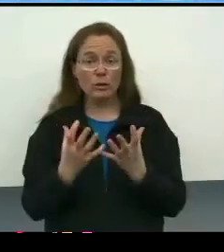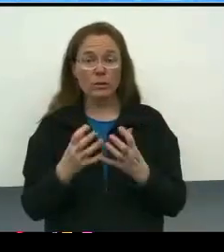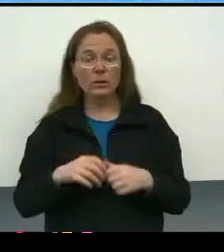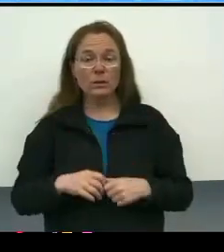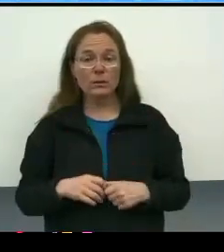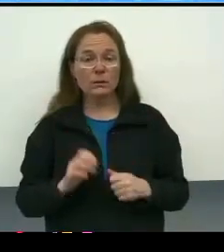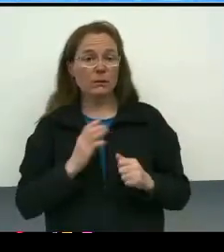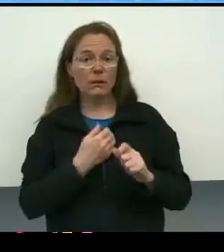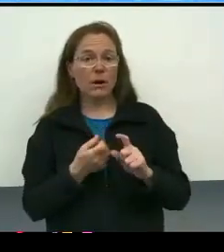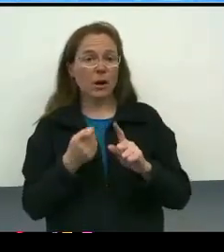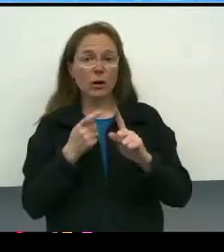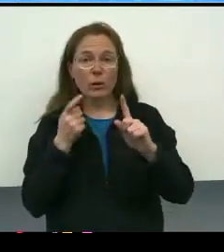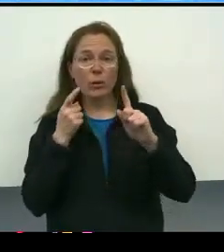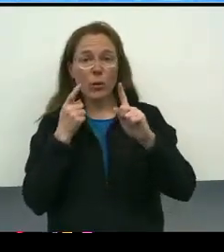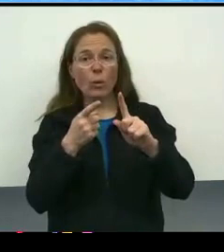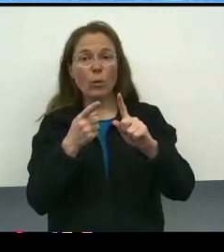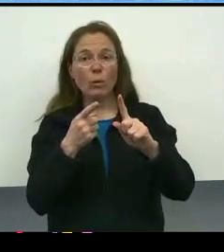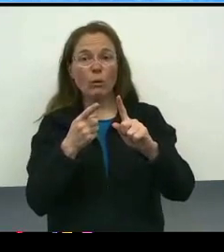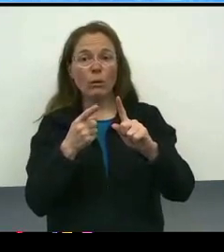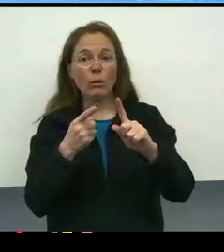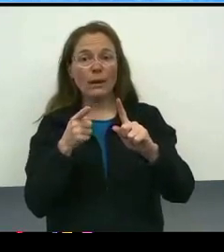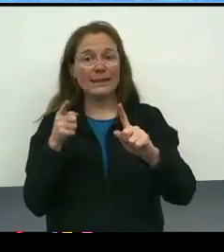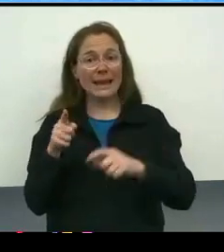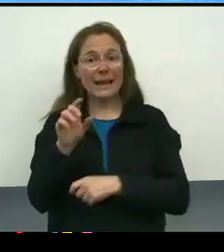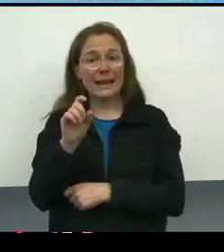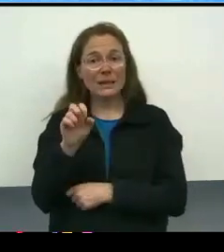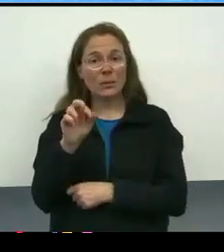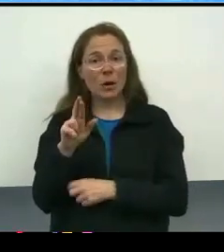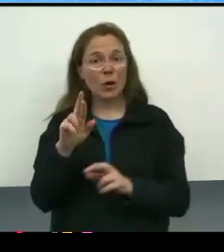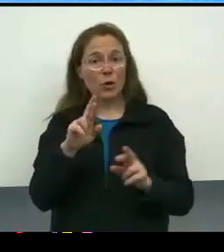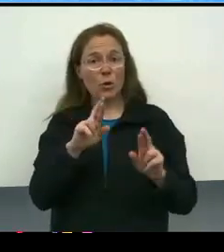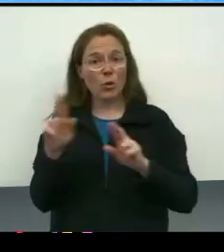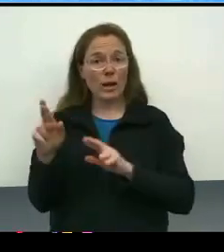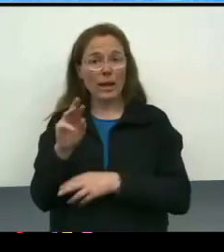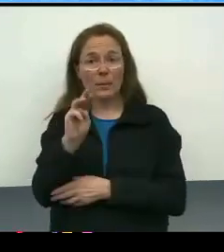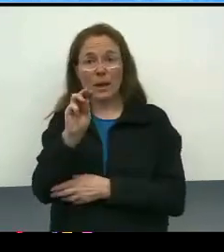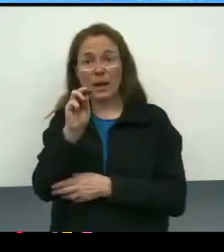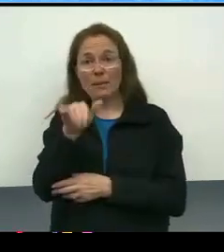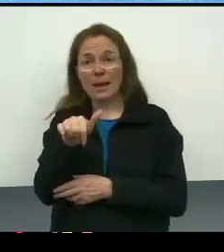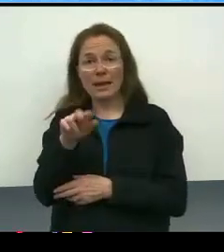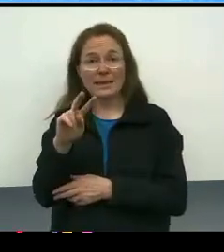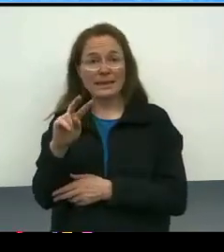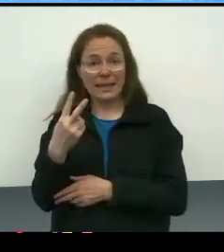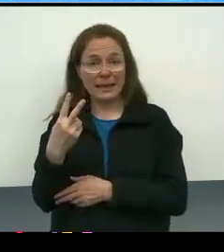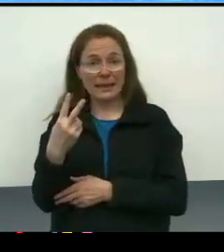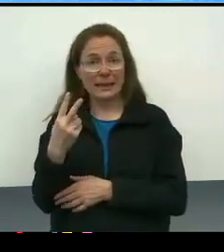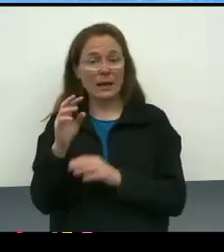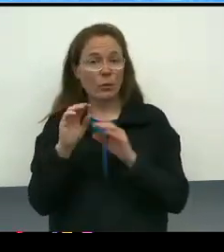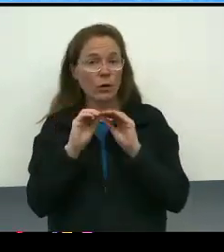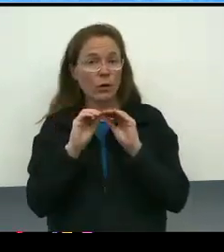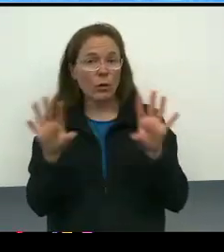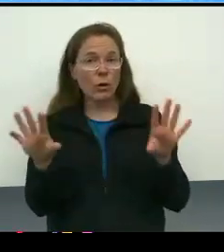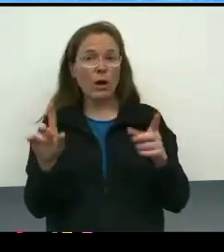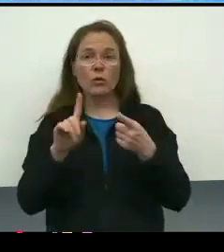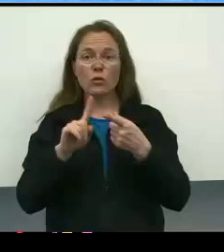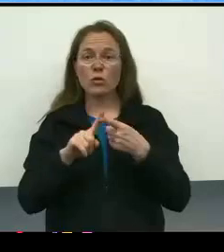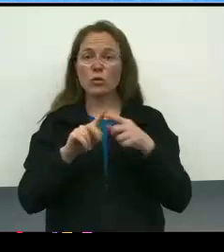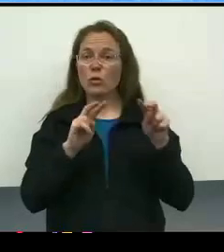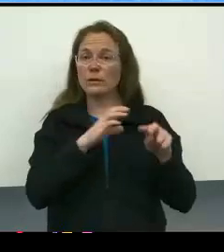Our goal is to have that SBAR ready to go by May 2nd, so that it can go out to the oversight committee members